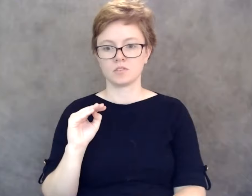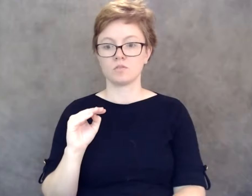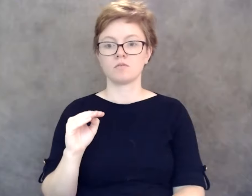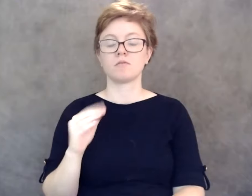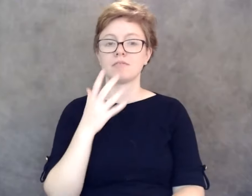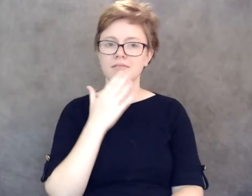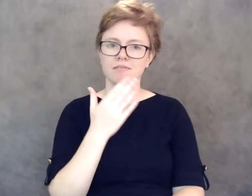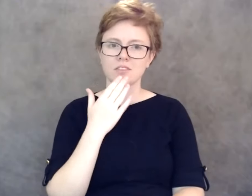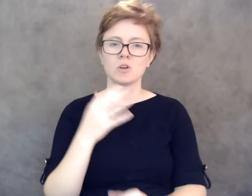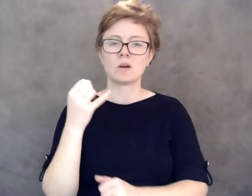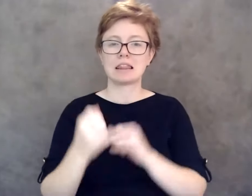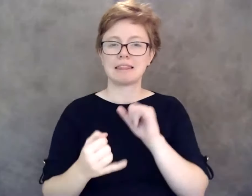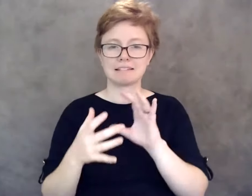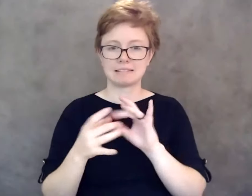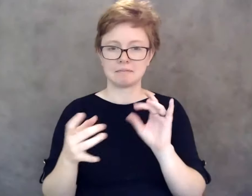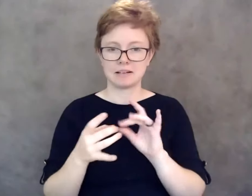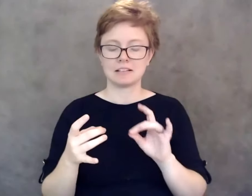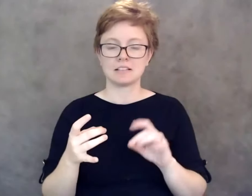There's questions around